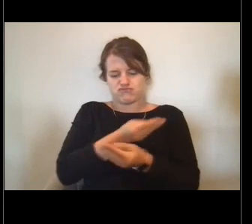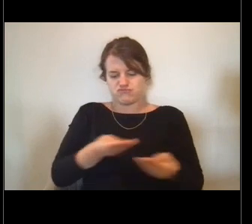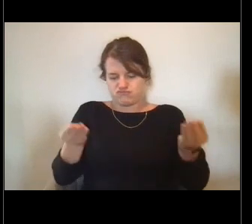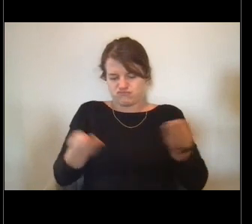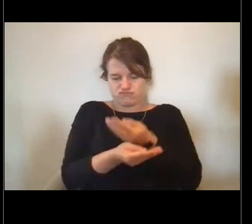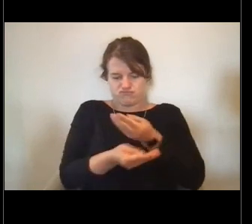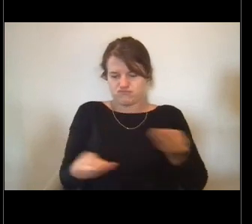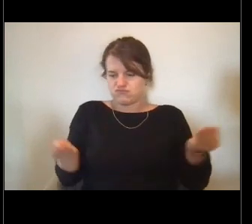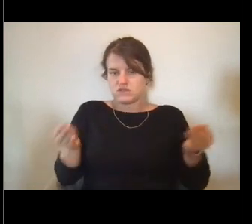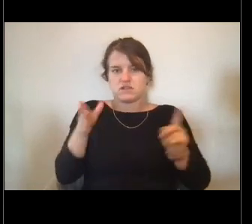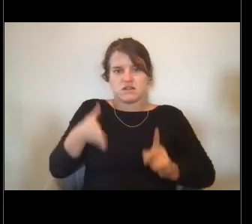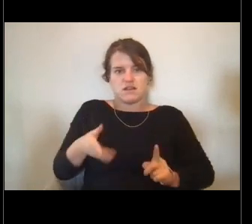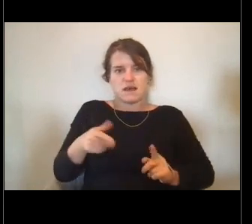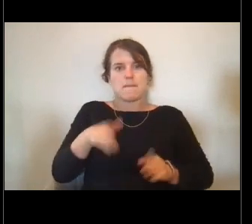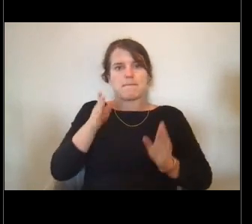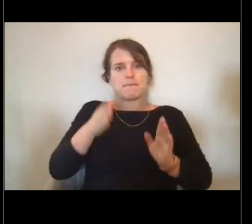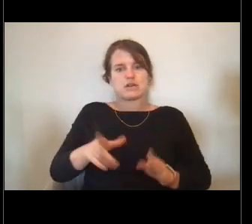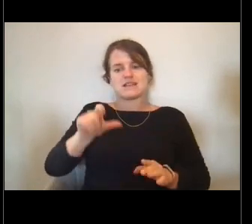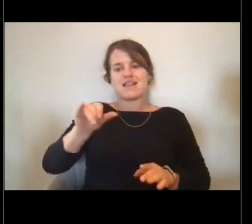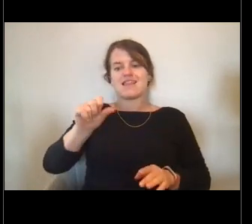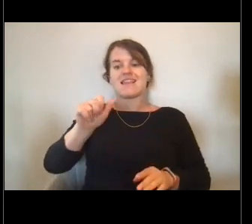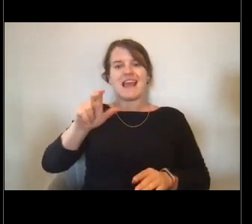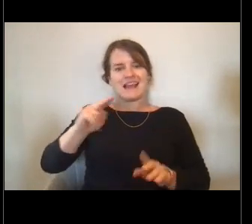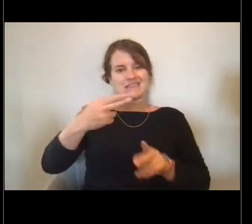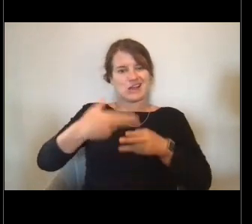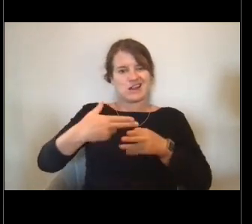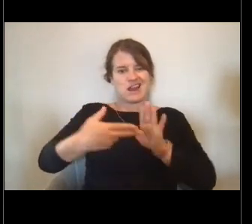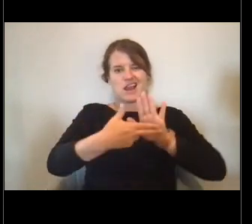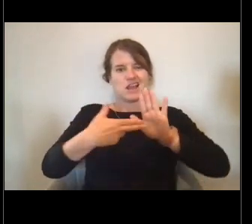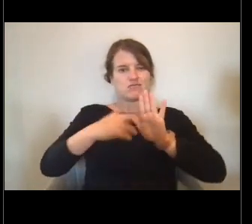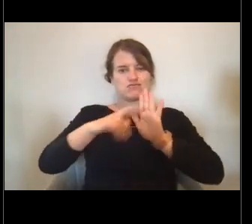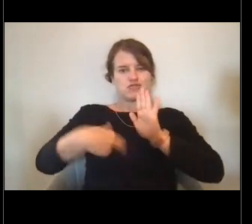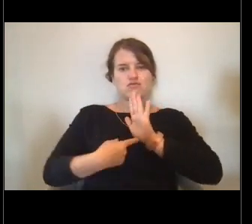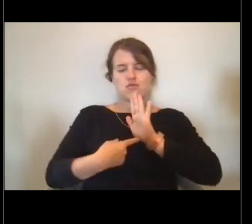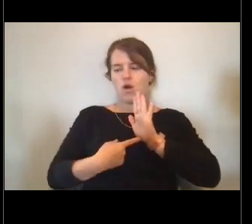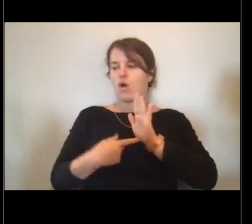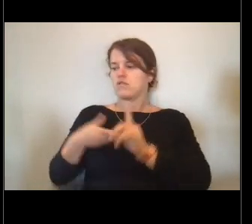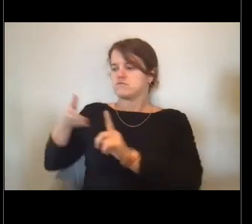So they are the person on the ship who is working directly